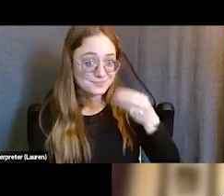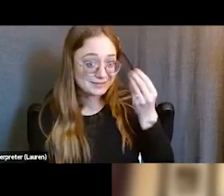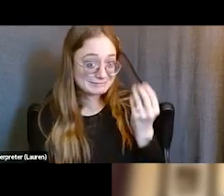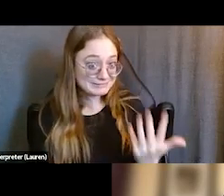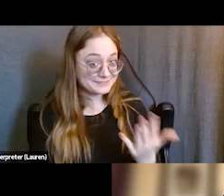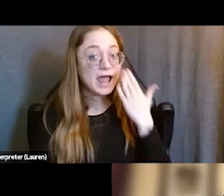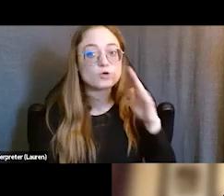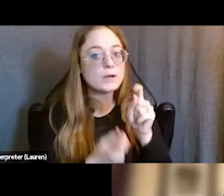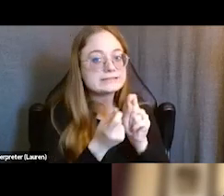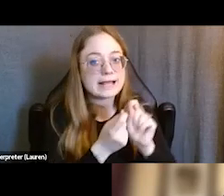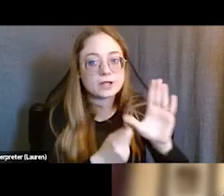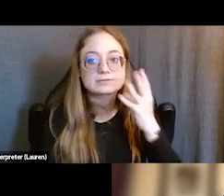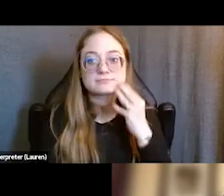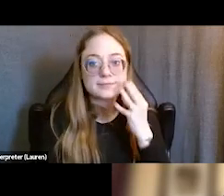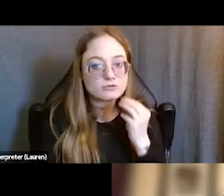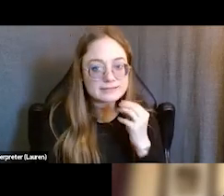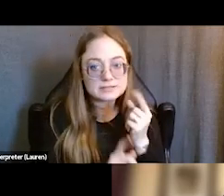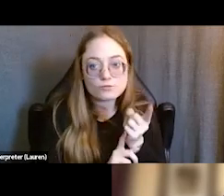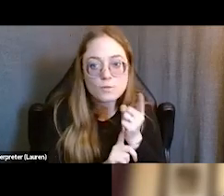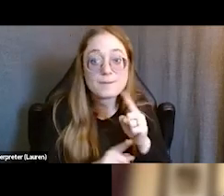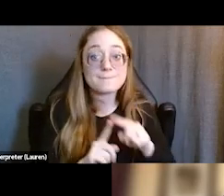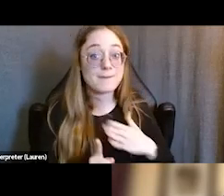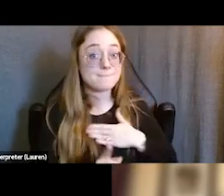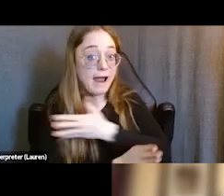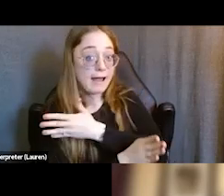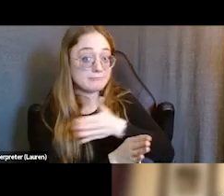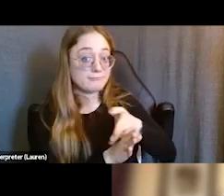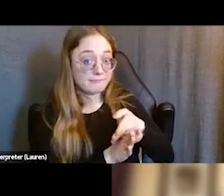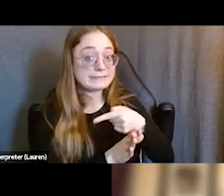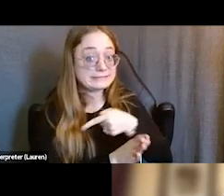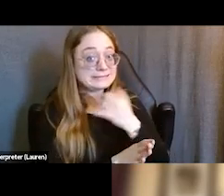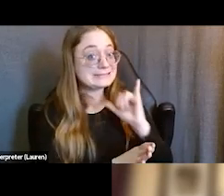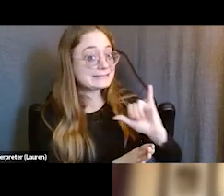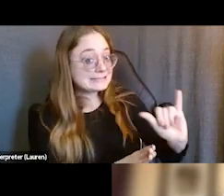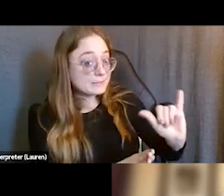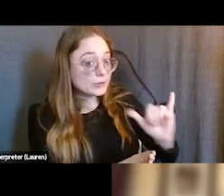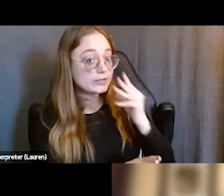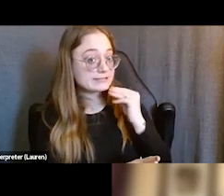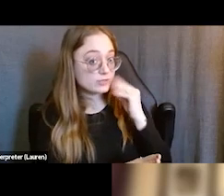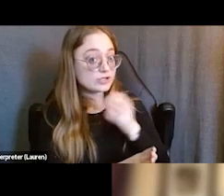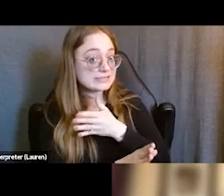what you're going through in this moment, but here are some of my, at the very least, similar experiences that give me some insight